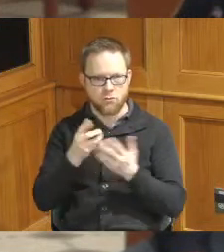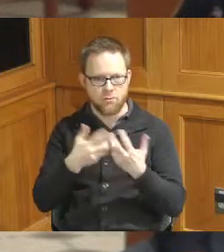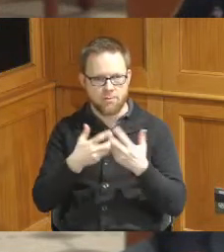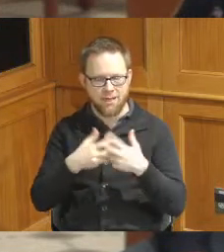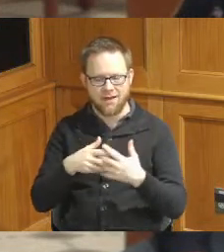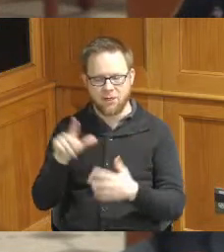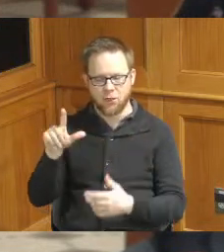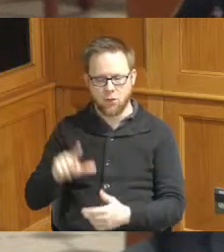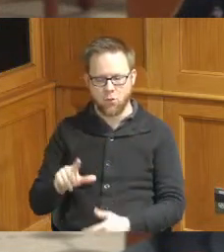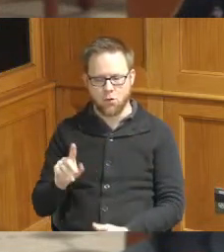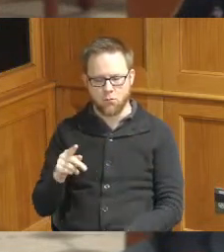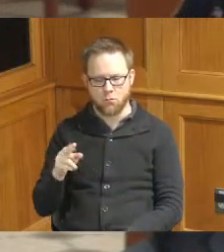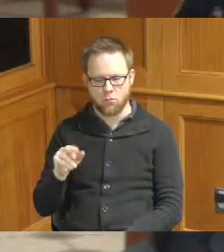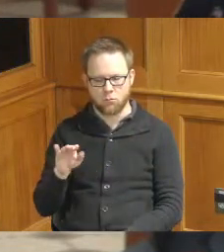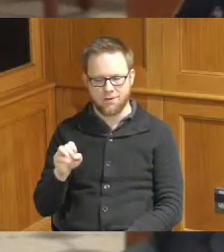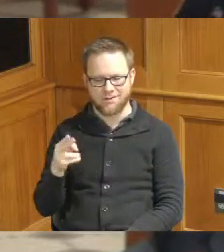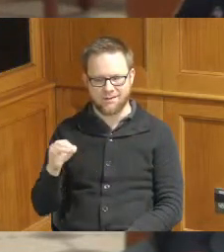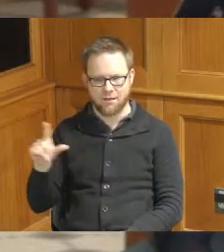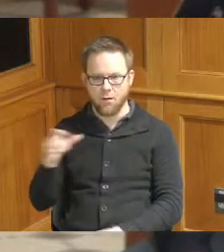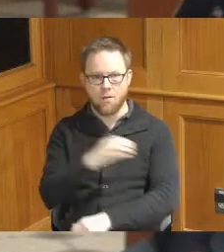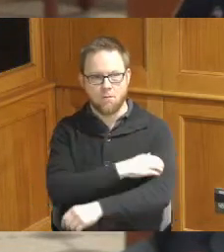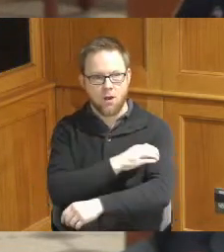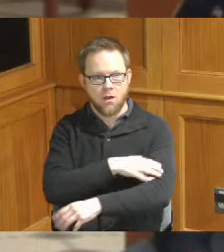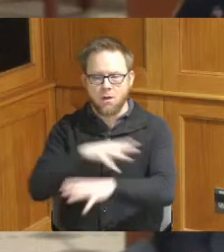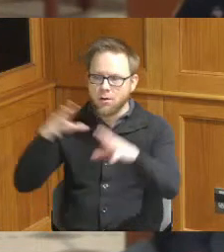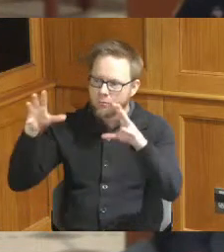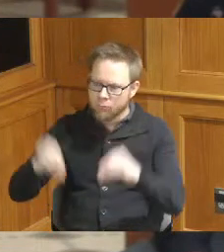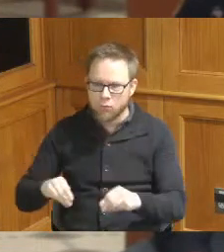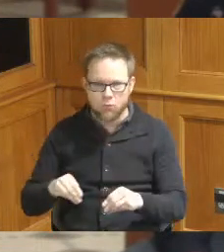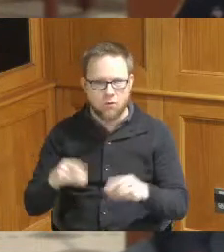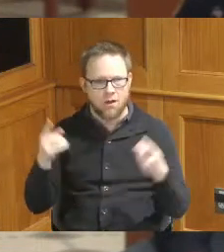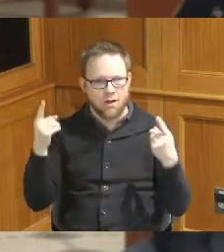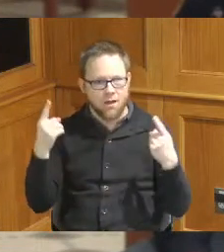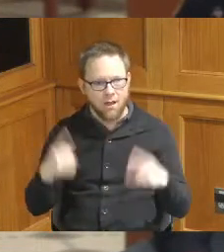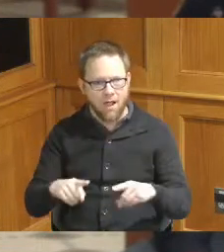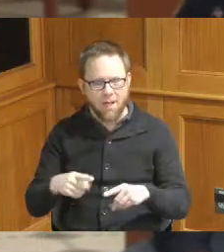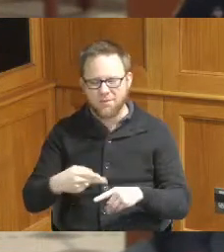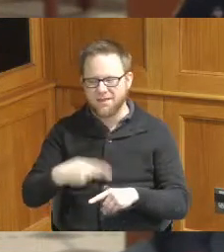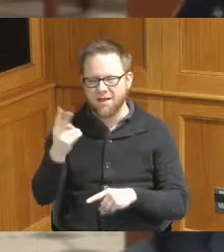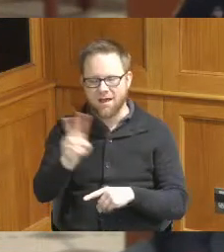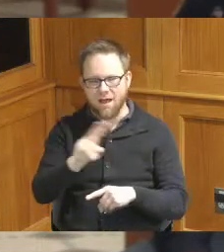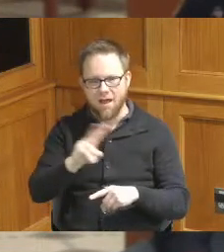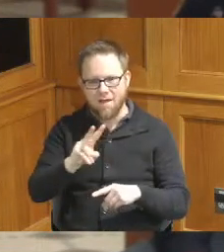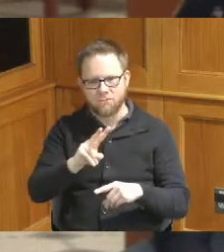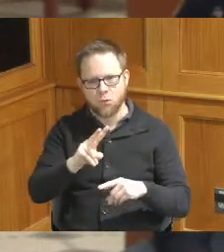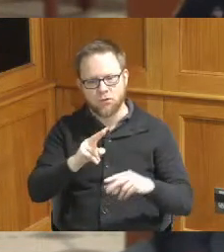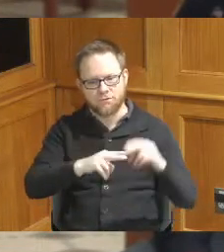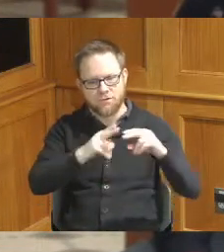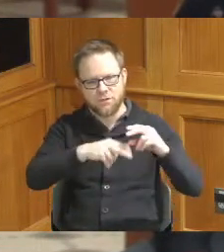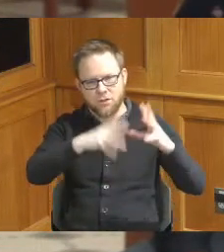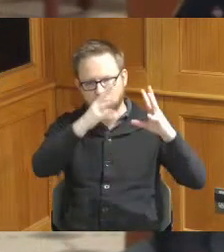electrical power following a catastrophic failure of a high voltage Transformer without power to the